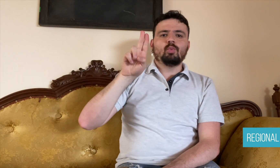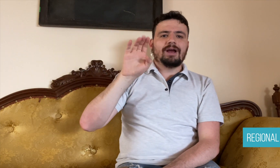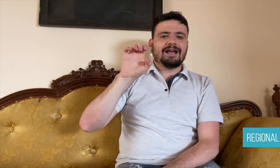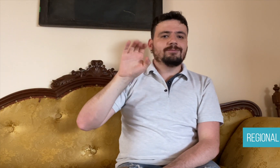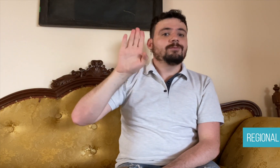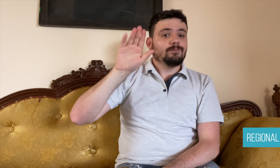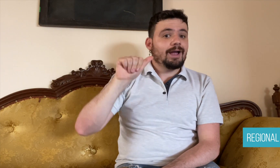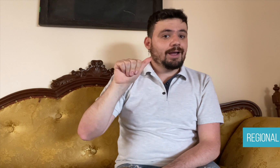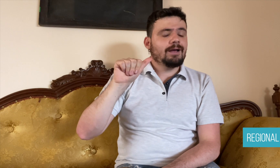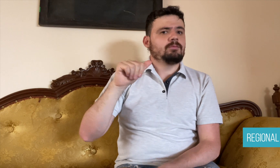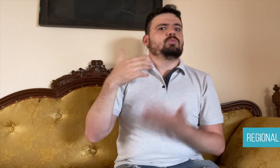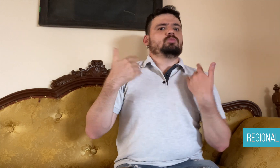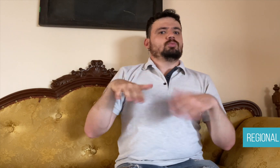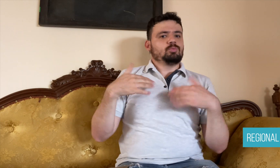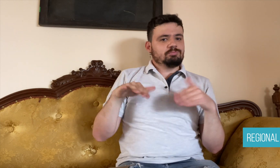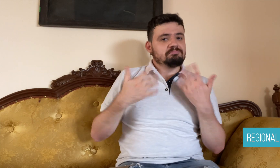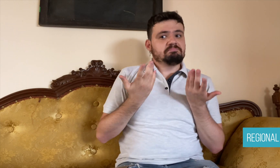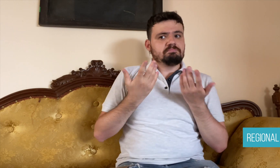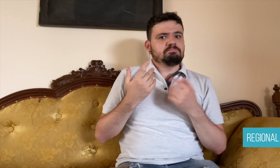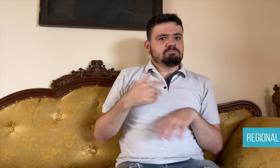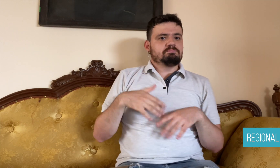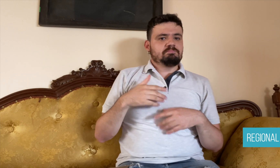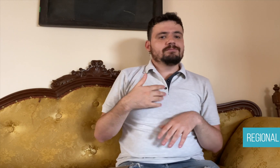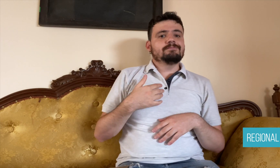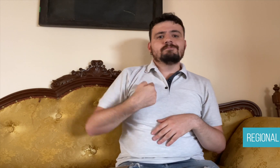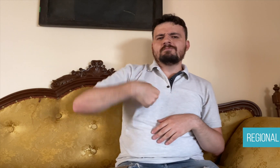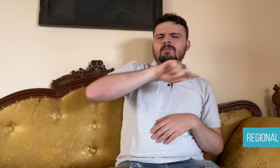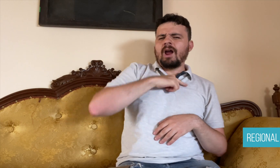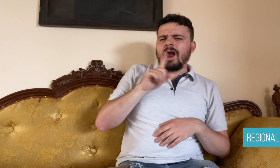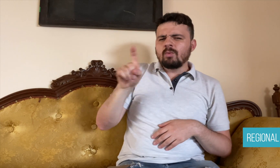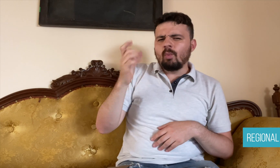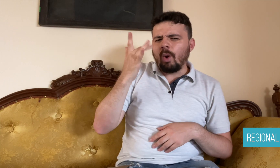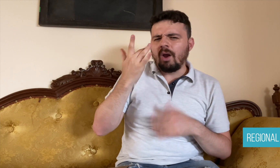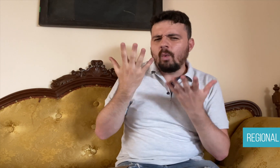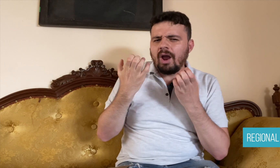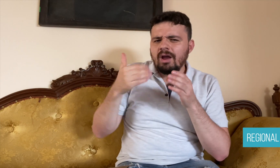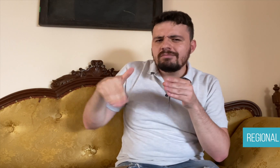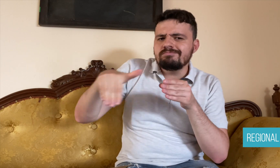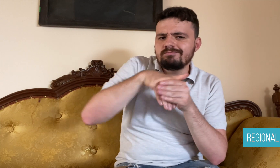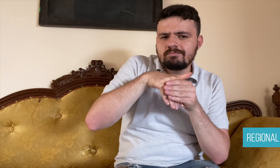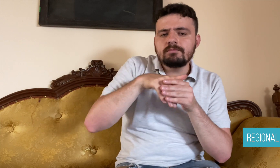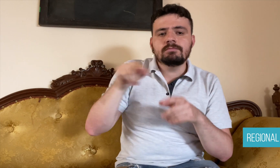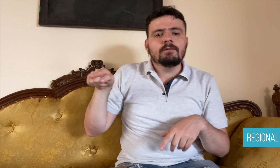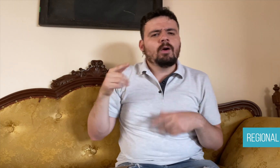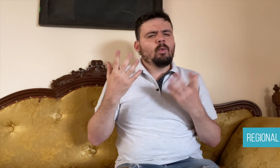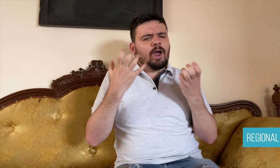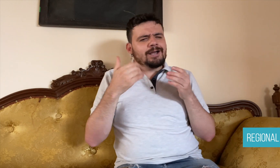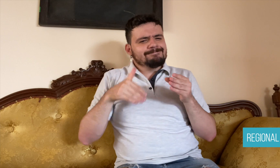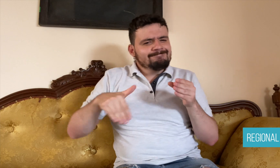in these elections to show that we are all unique and